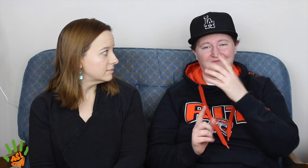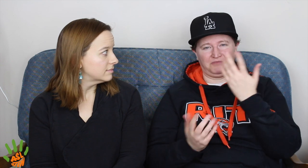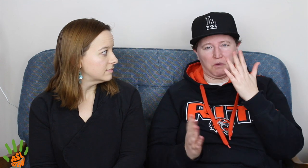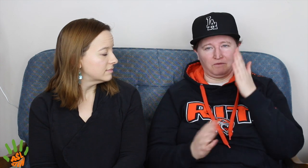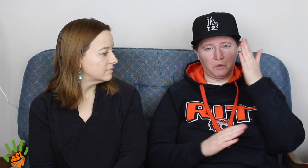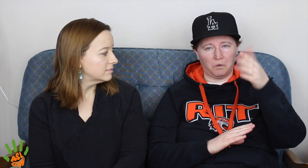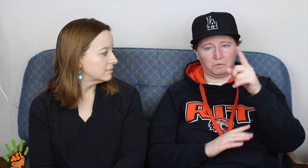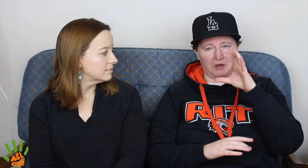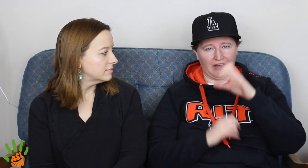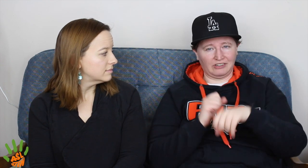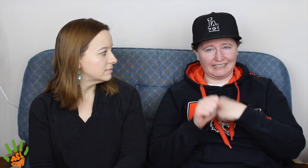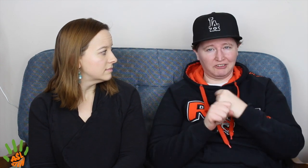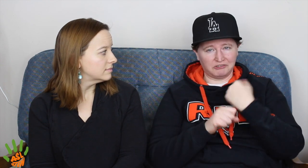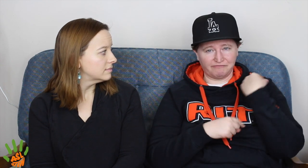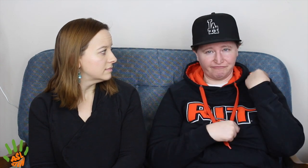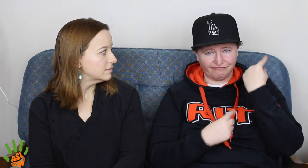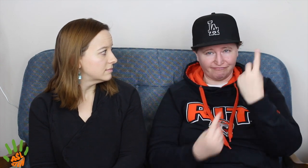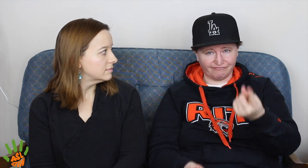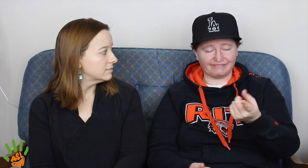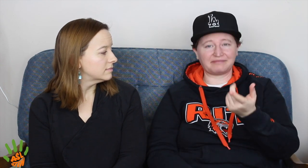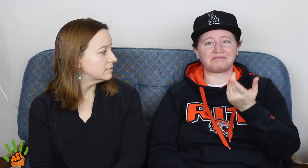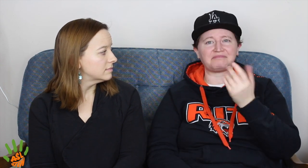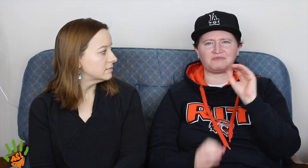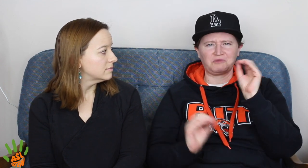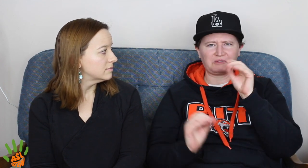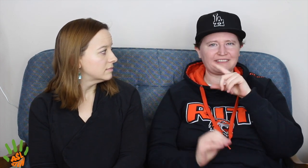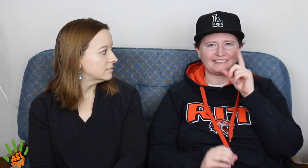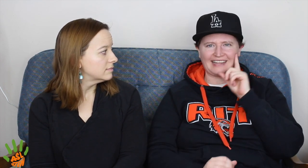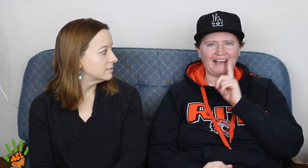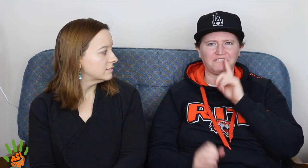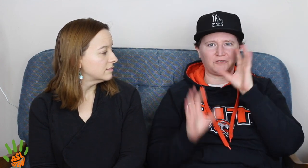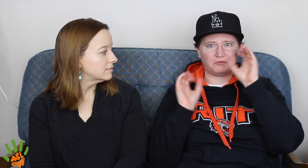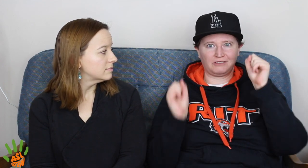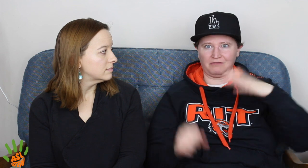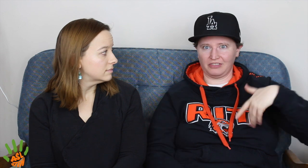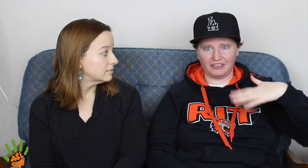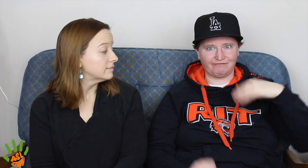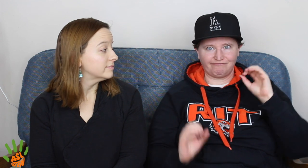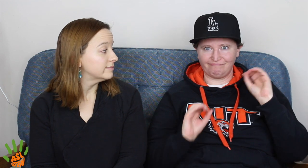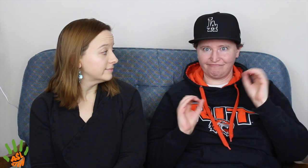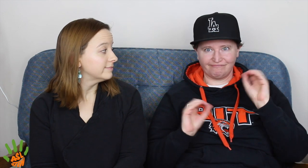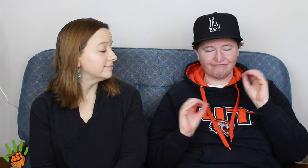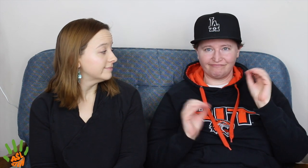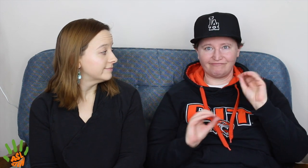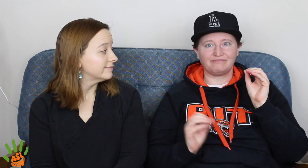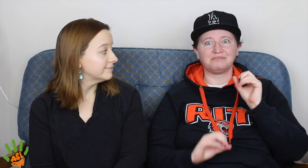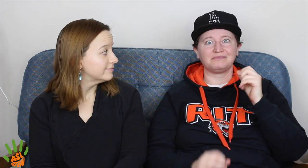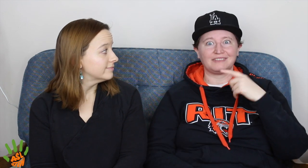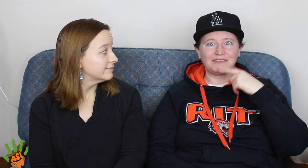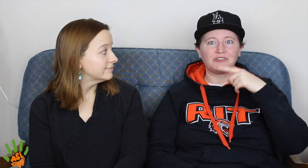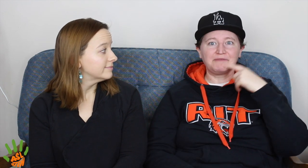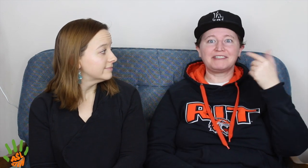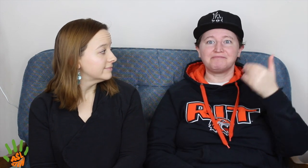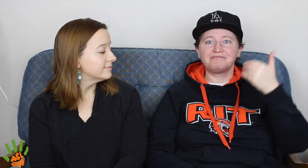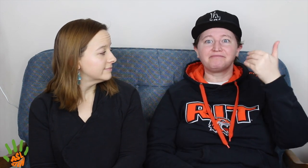So, meaning by 1988, they had been established for well over 100 years. In that time they had never had a deaf president.